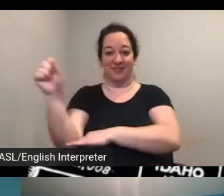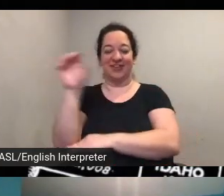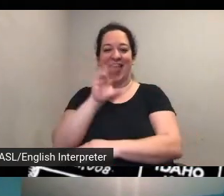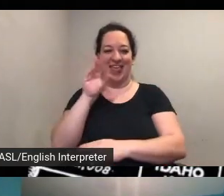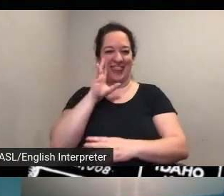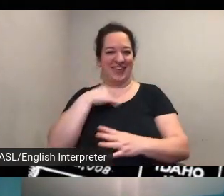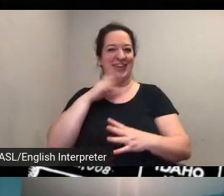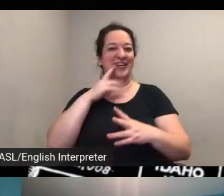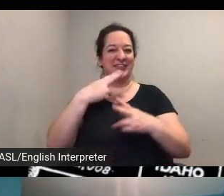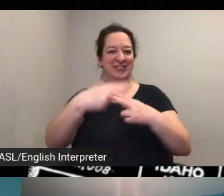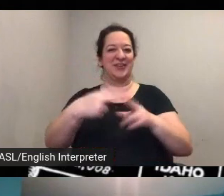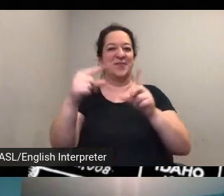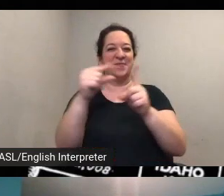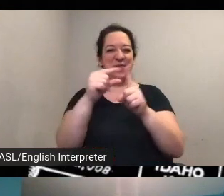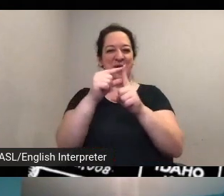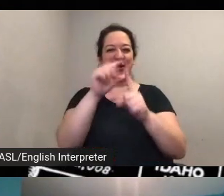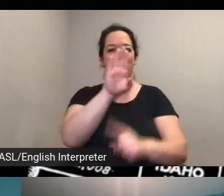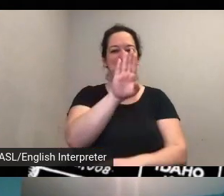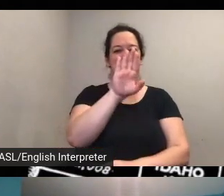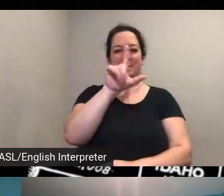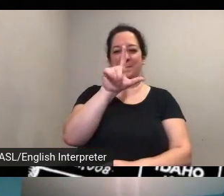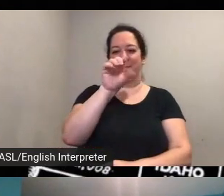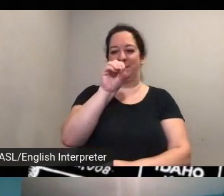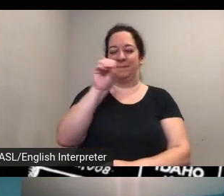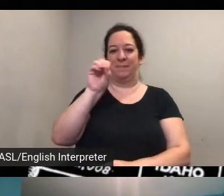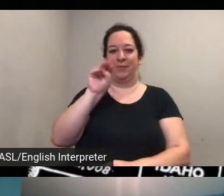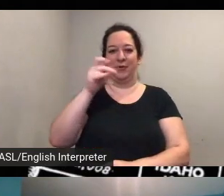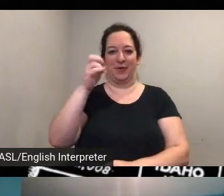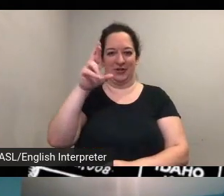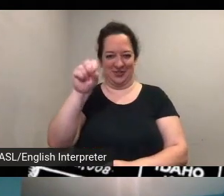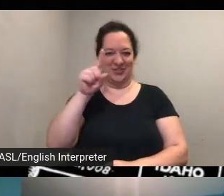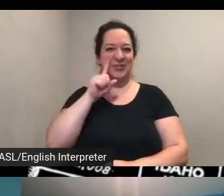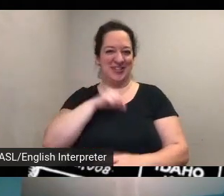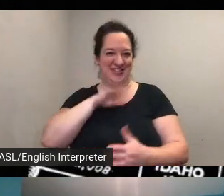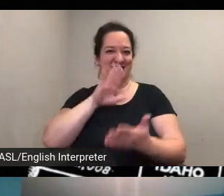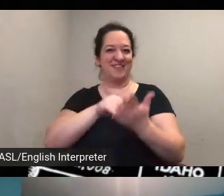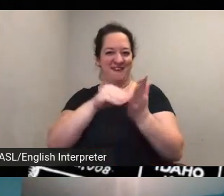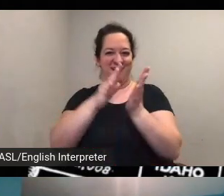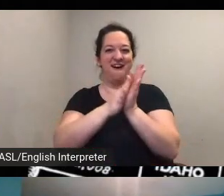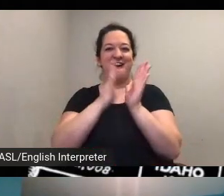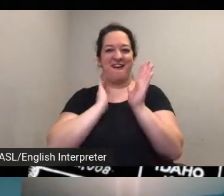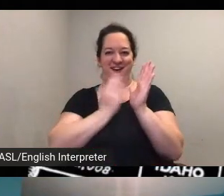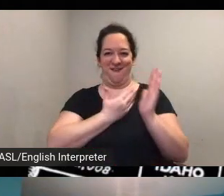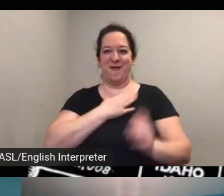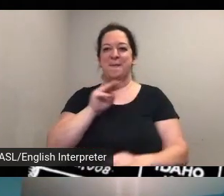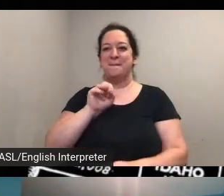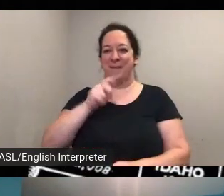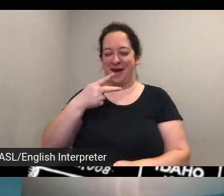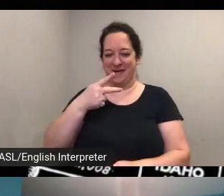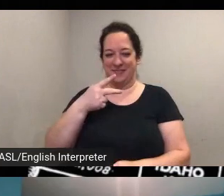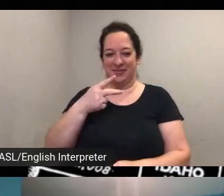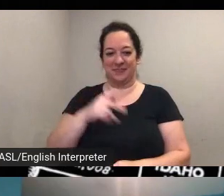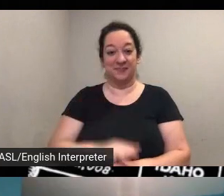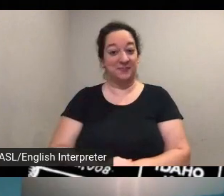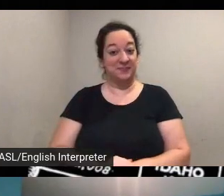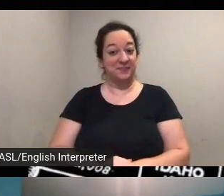uh she is um on our map i as i recall we've got some of her